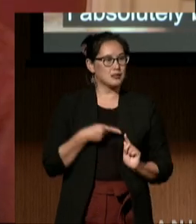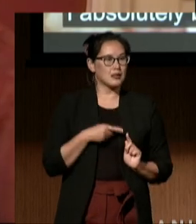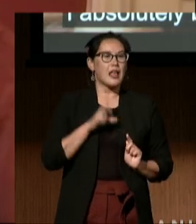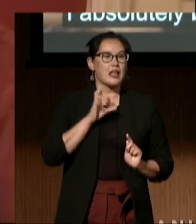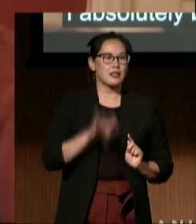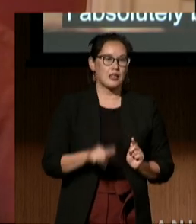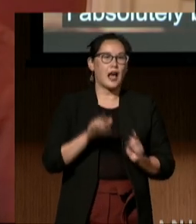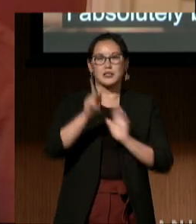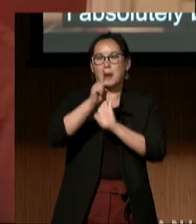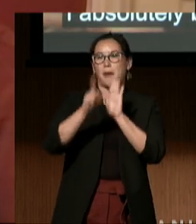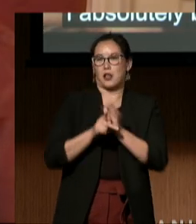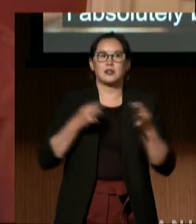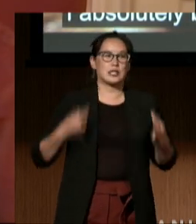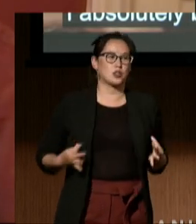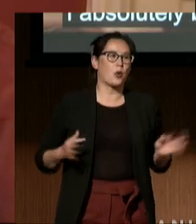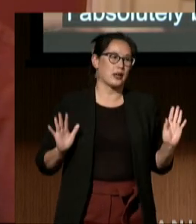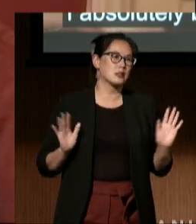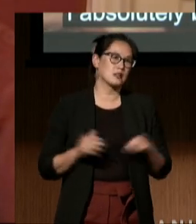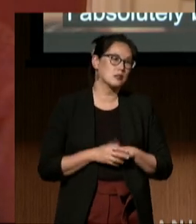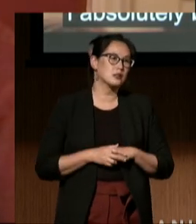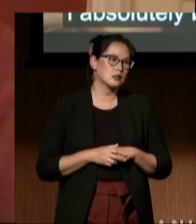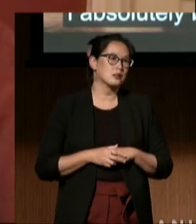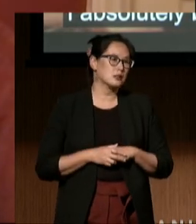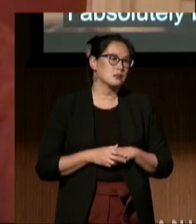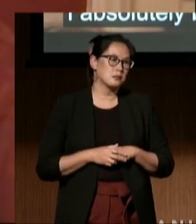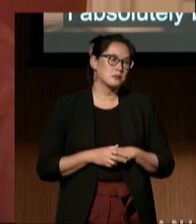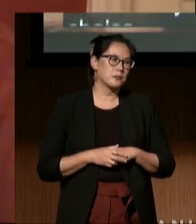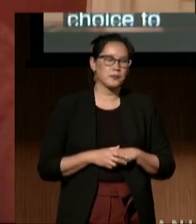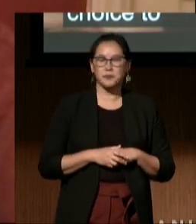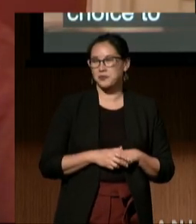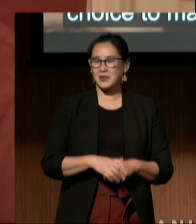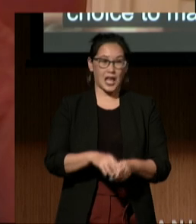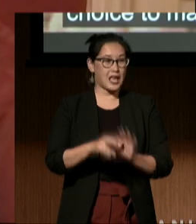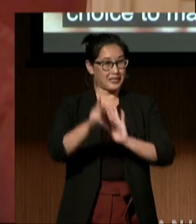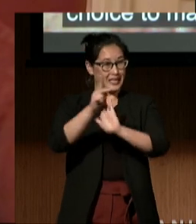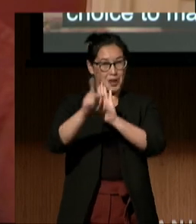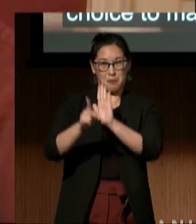It is a choice to make it difficult to live on SSI and SSDI.